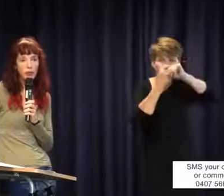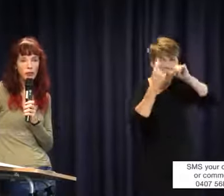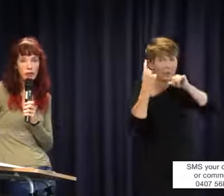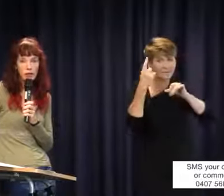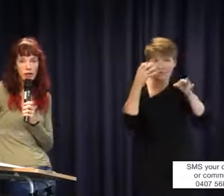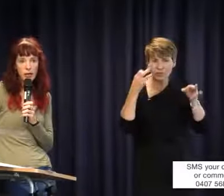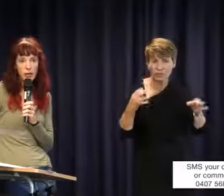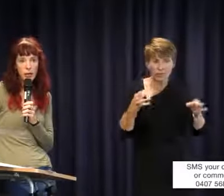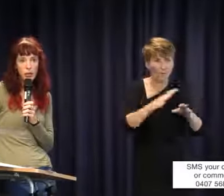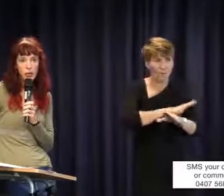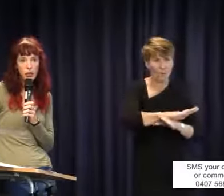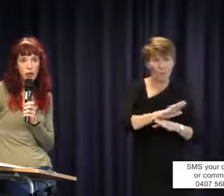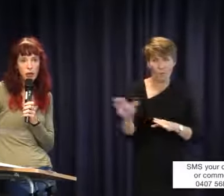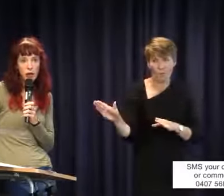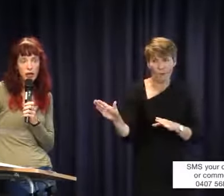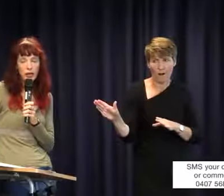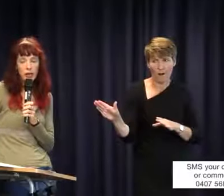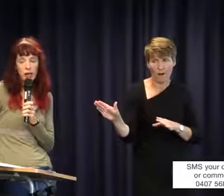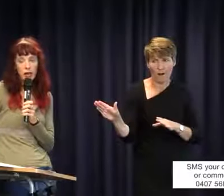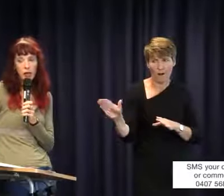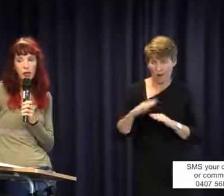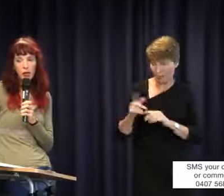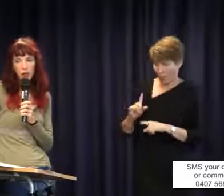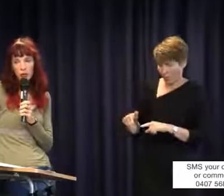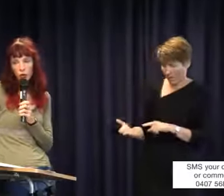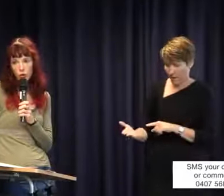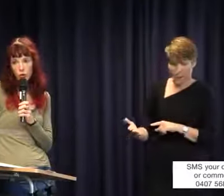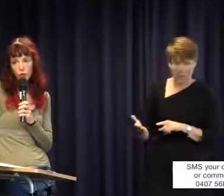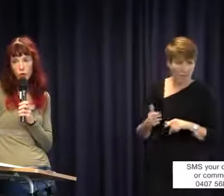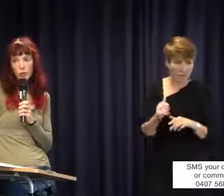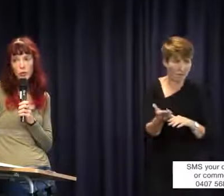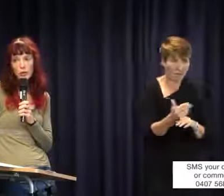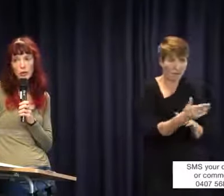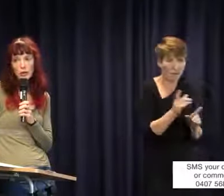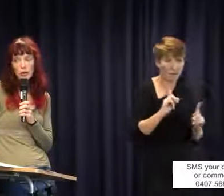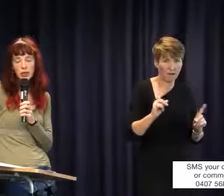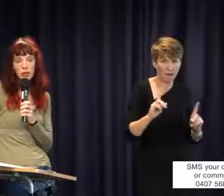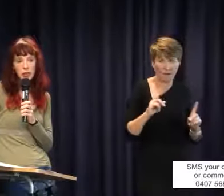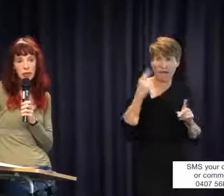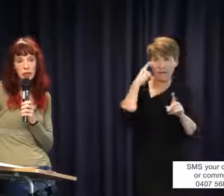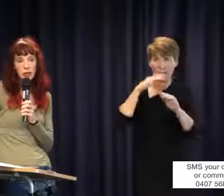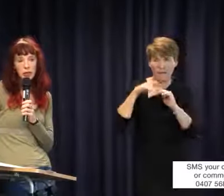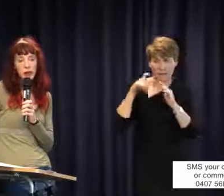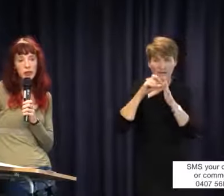of access they are going to provide. In relation to Dylan Beasley and Pearcedale, that was